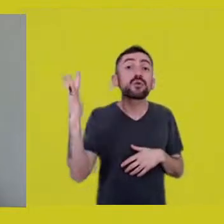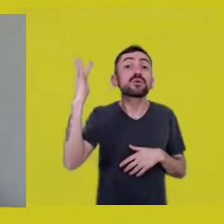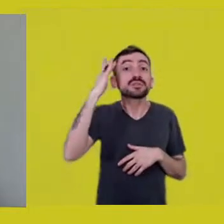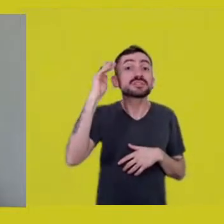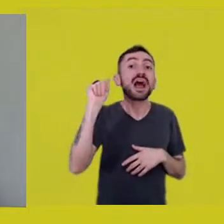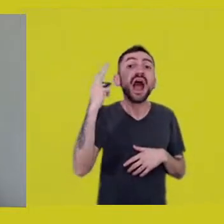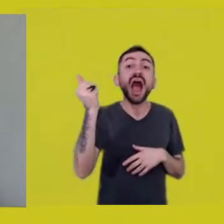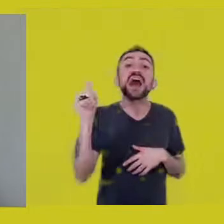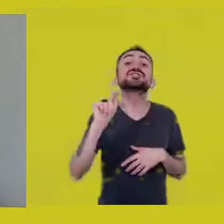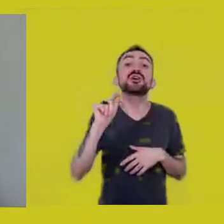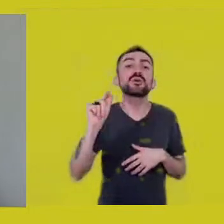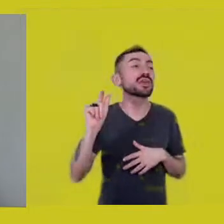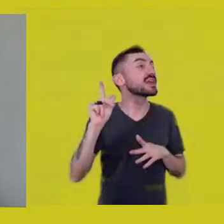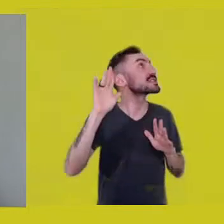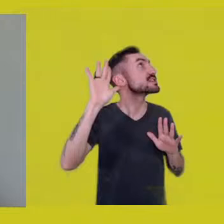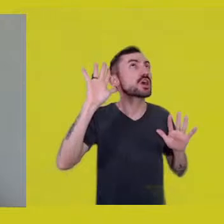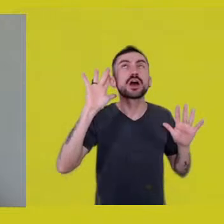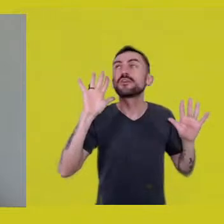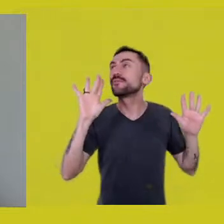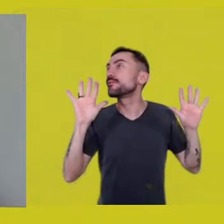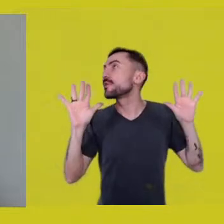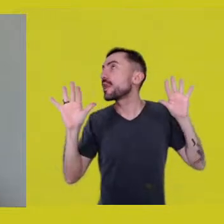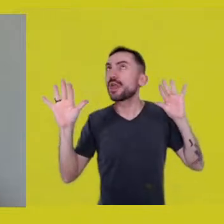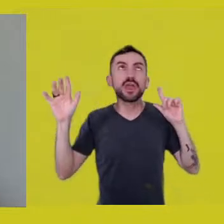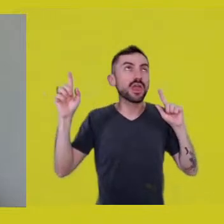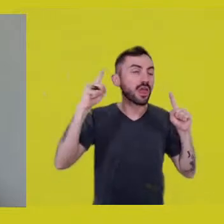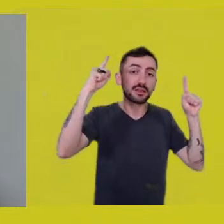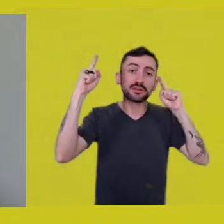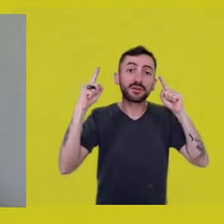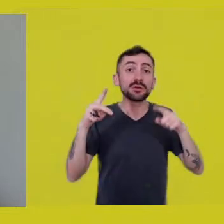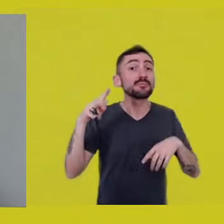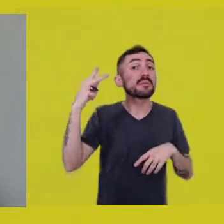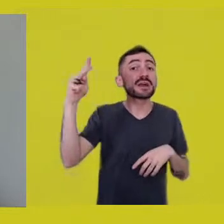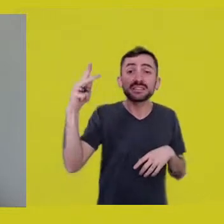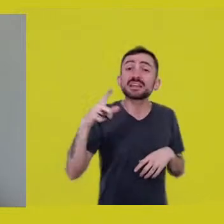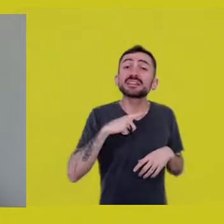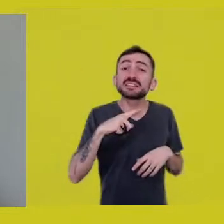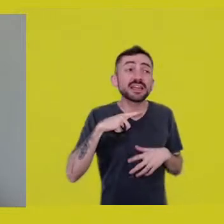That wonderful being carried whole constellations.